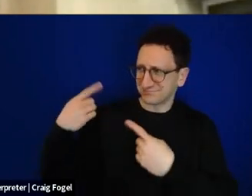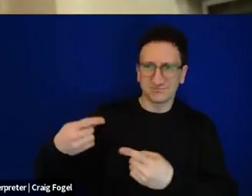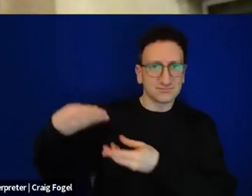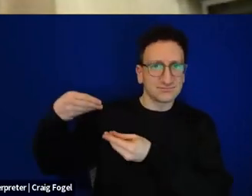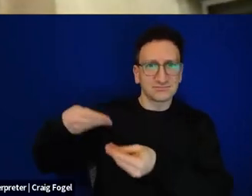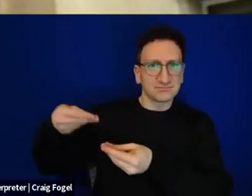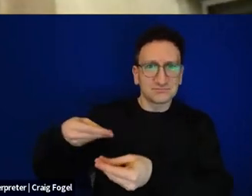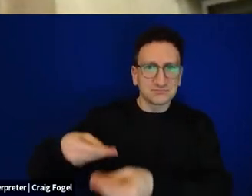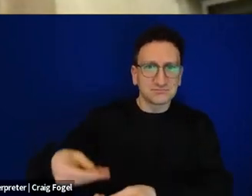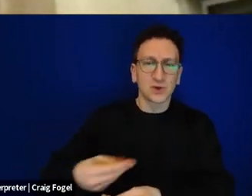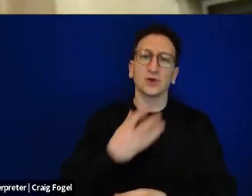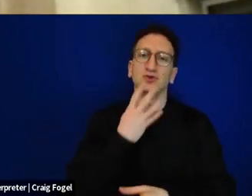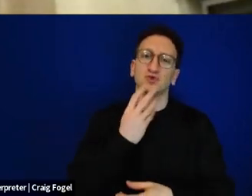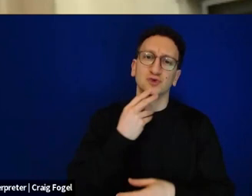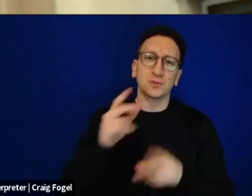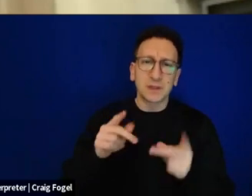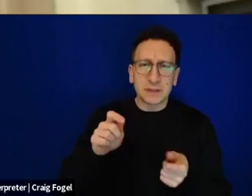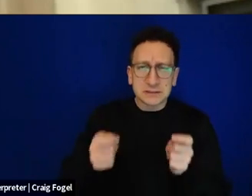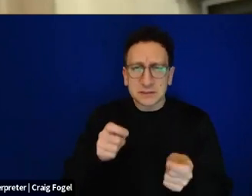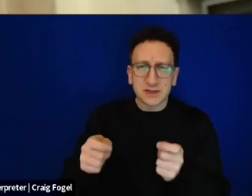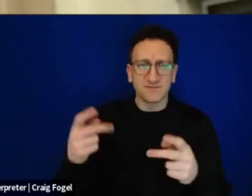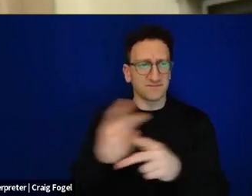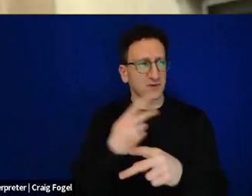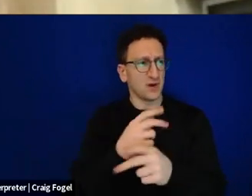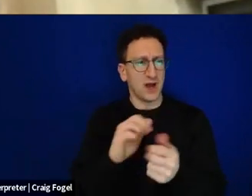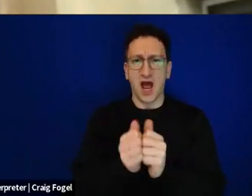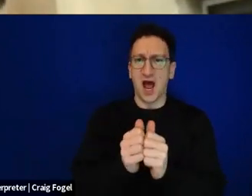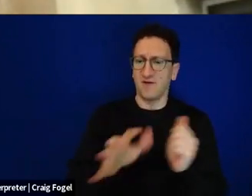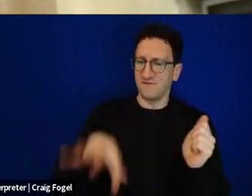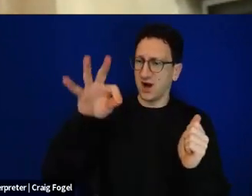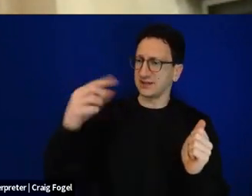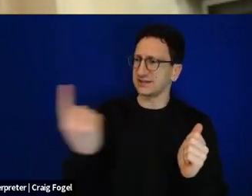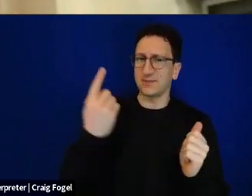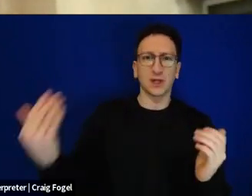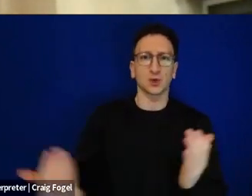have found ways to bring chidush, to bring something new within the Haggadah to